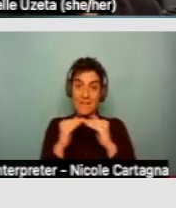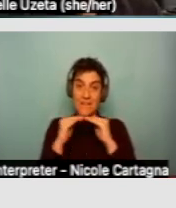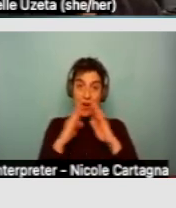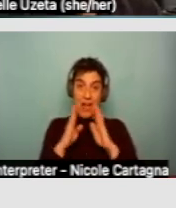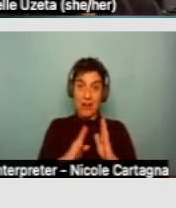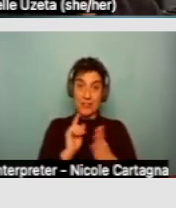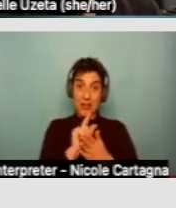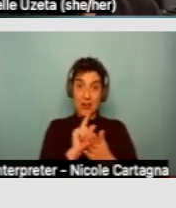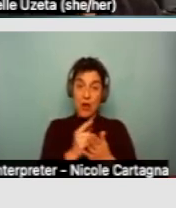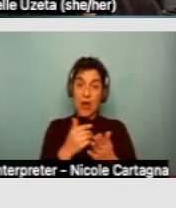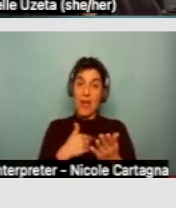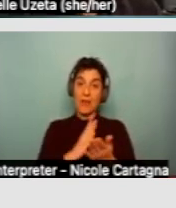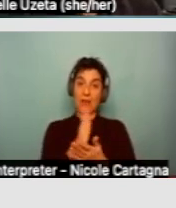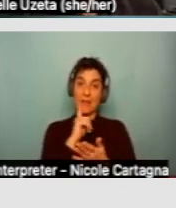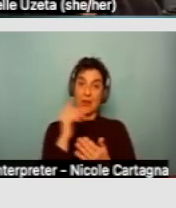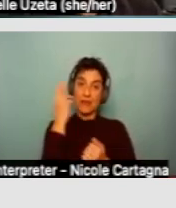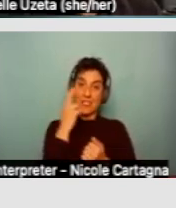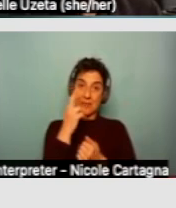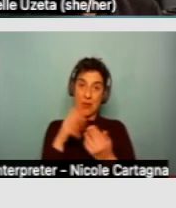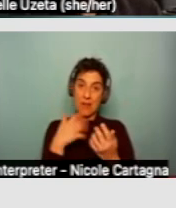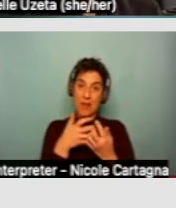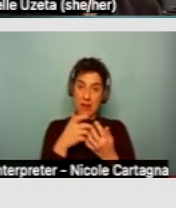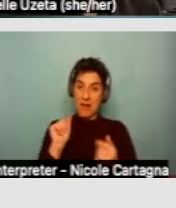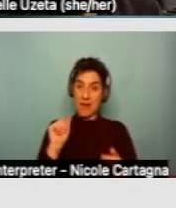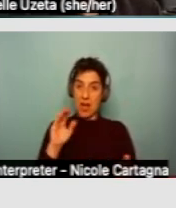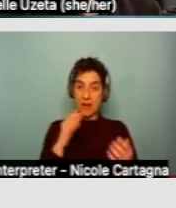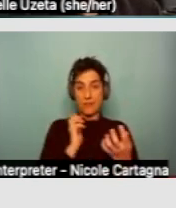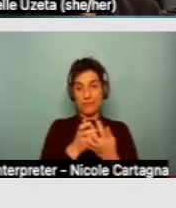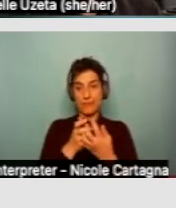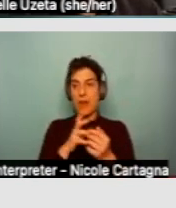and I provided some citations in the chat for everyone.